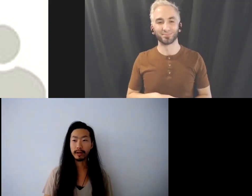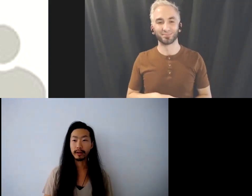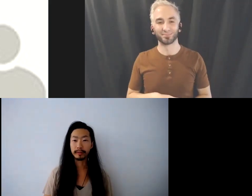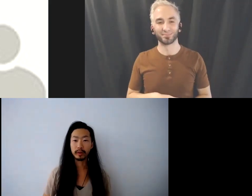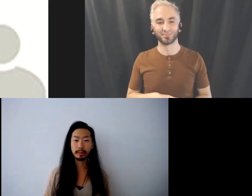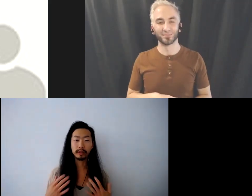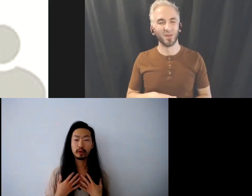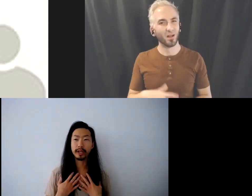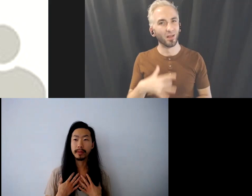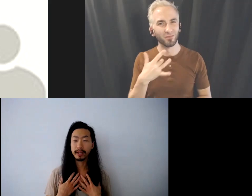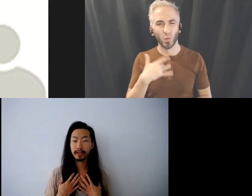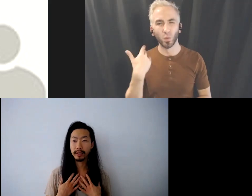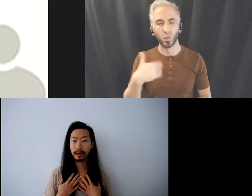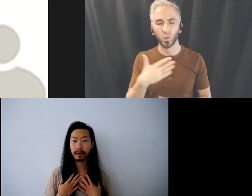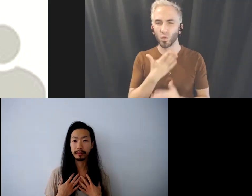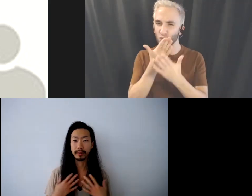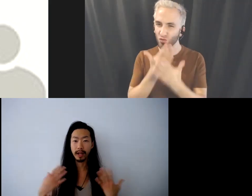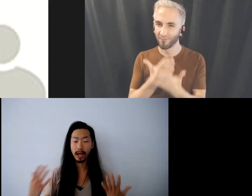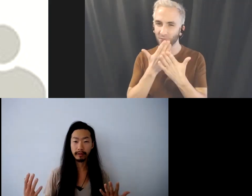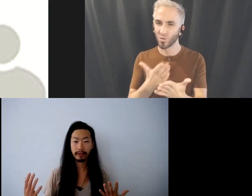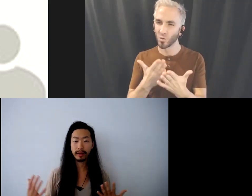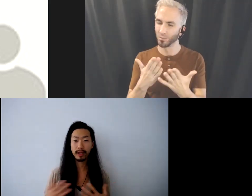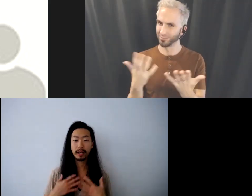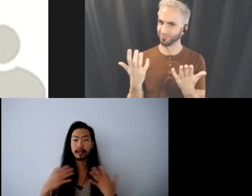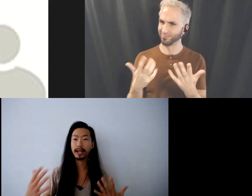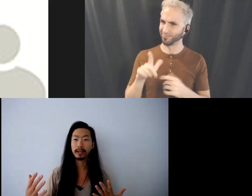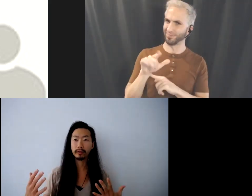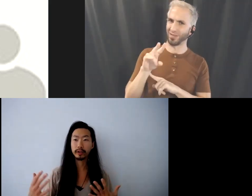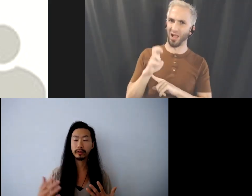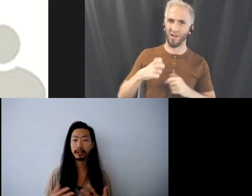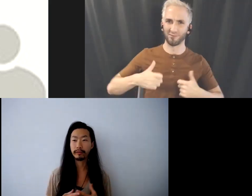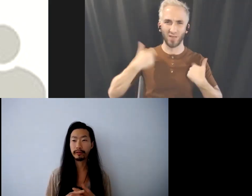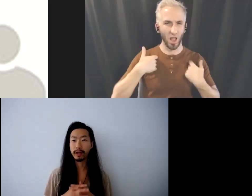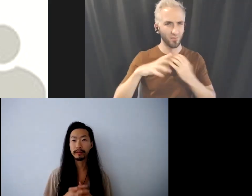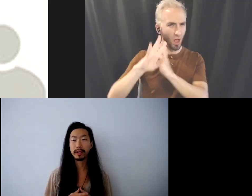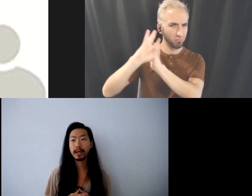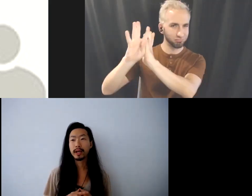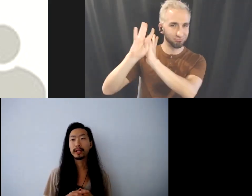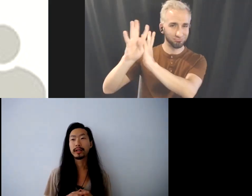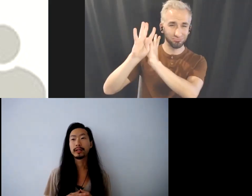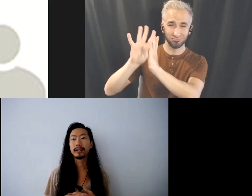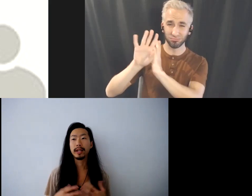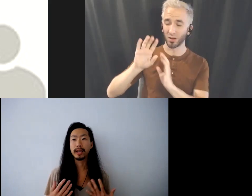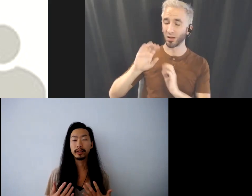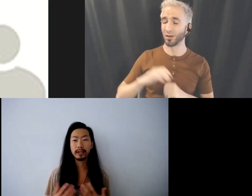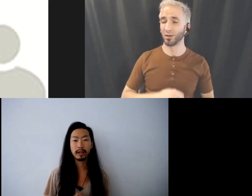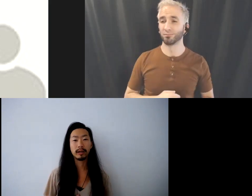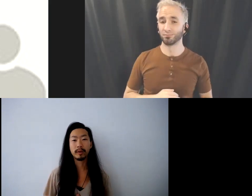to be streaming live connecting virtually from the land